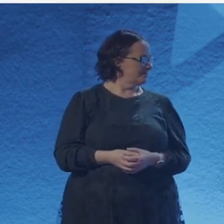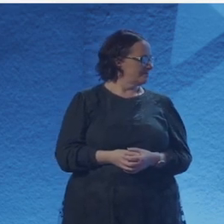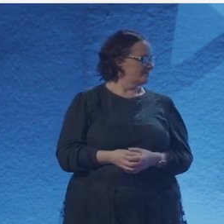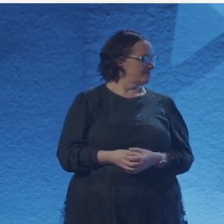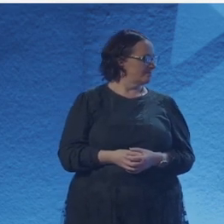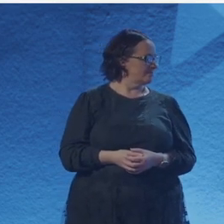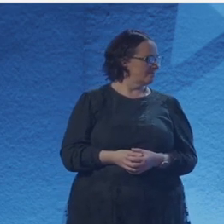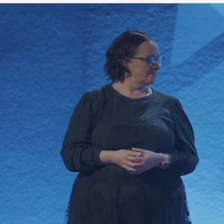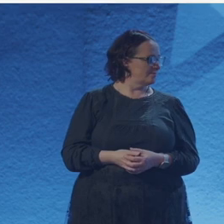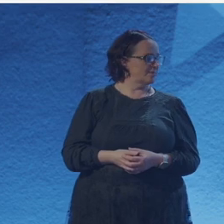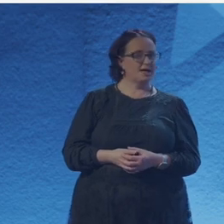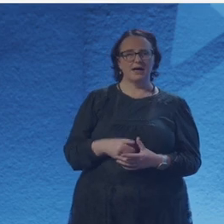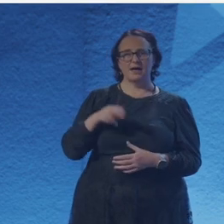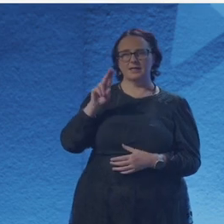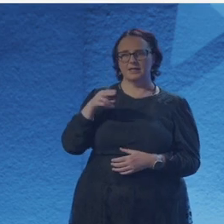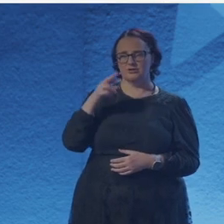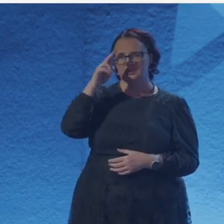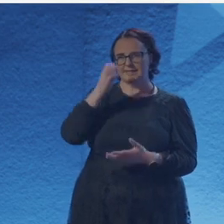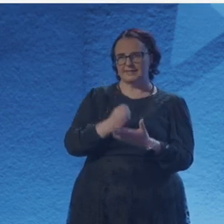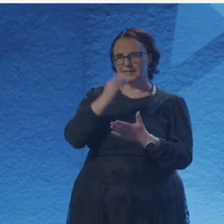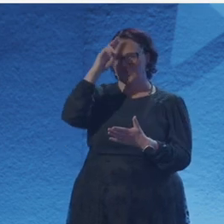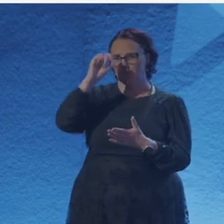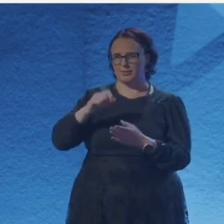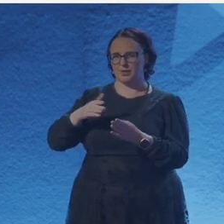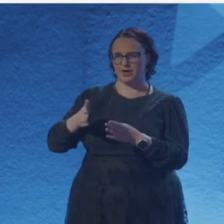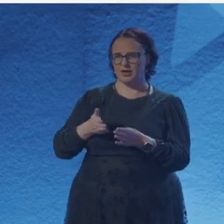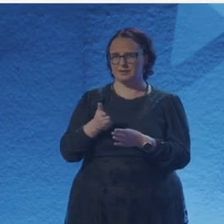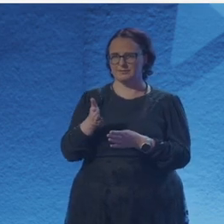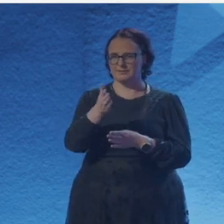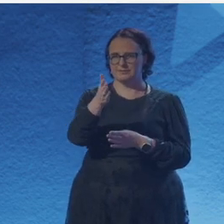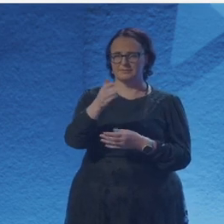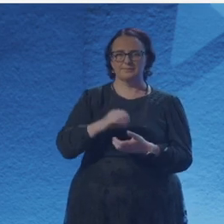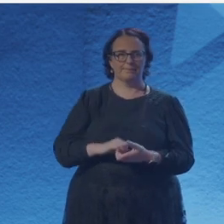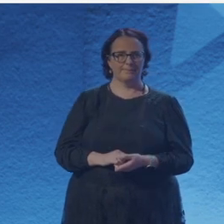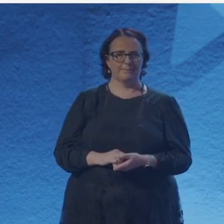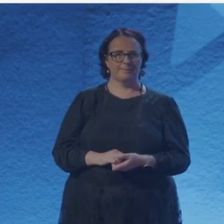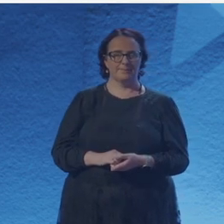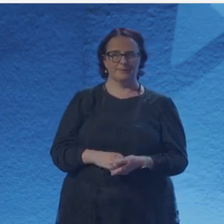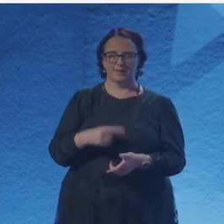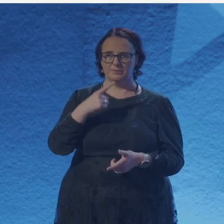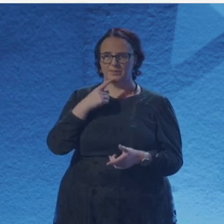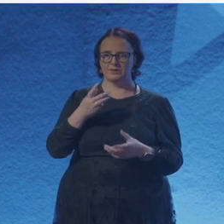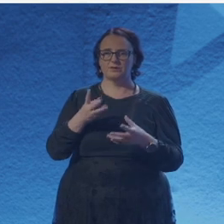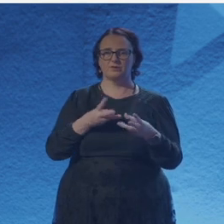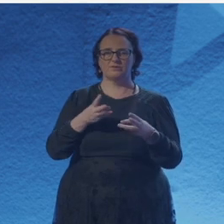made me consider how my work intersects with, with physics and science more generally.